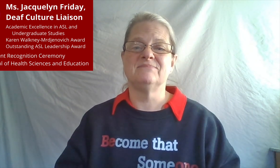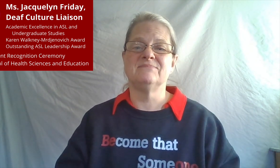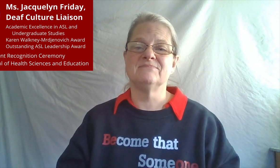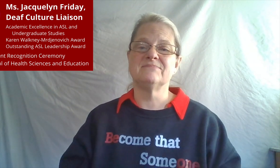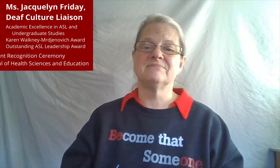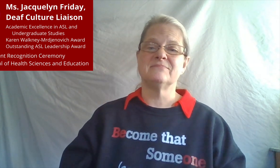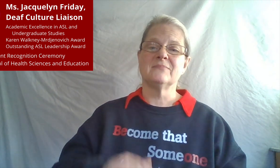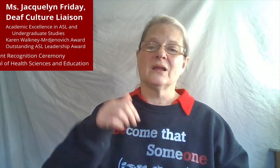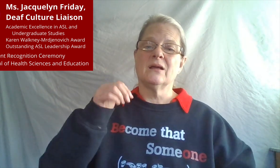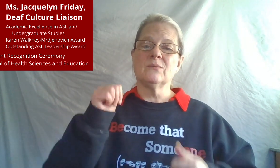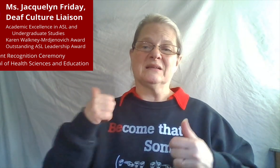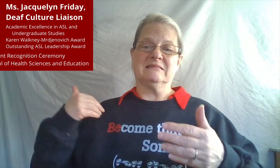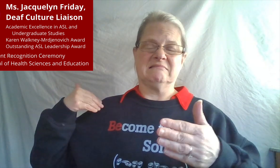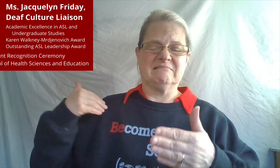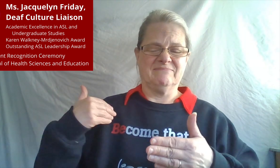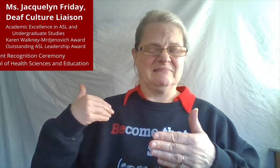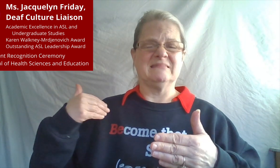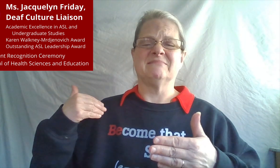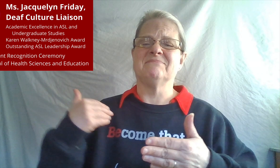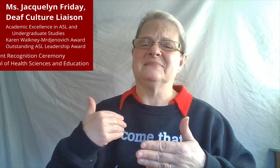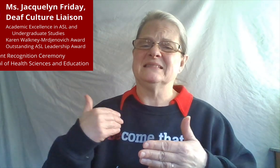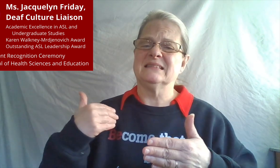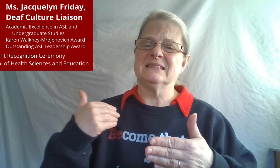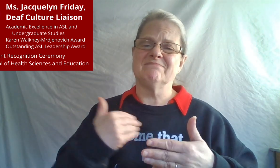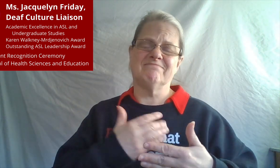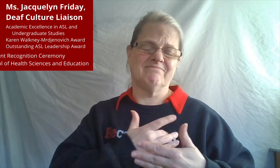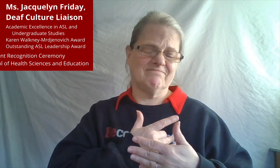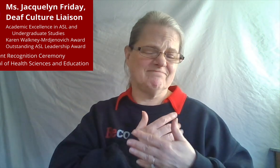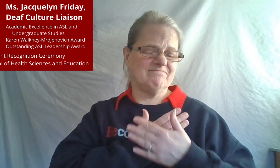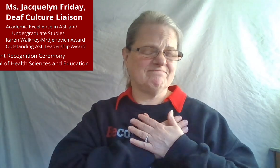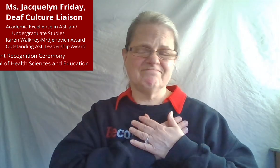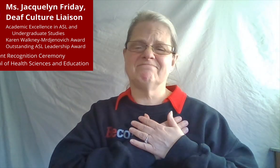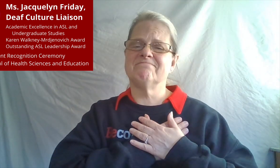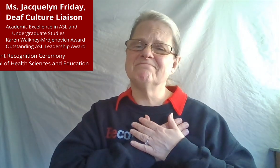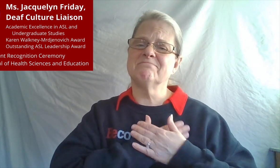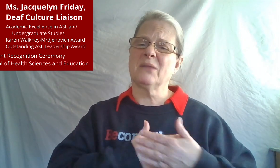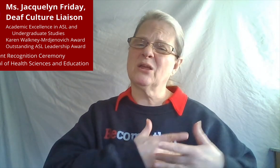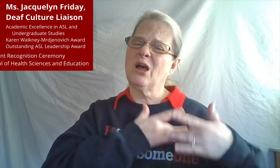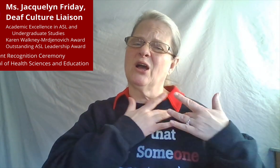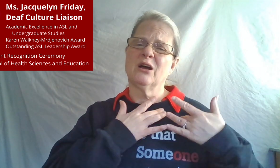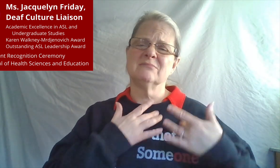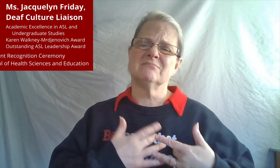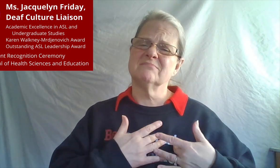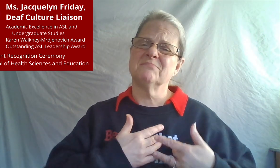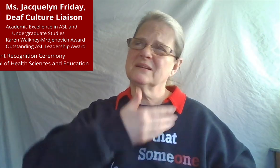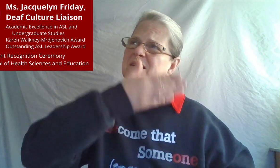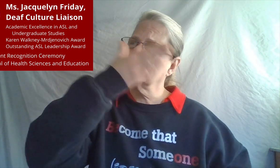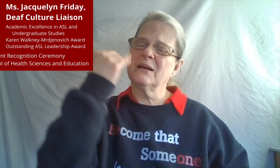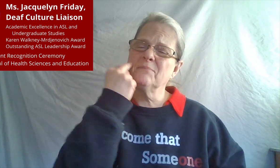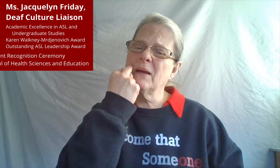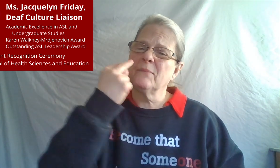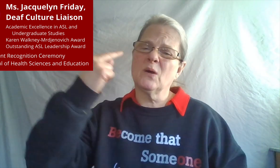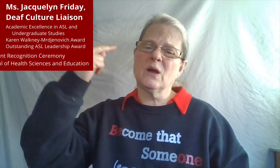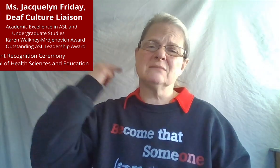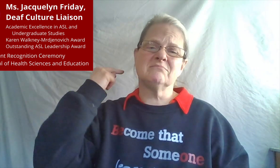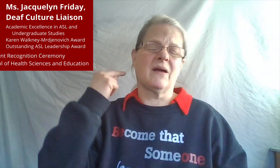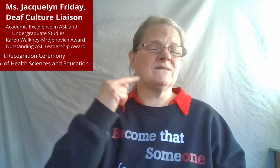The third award, which is so near and dear to my heart.